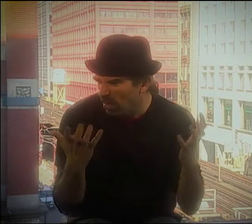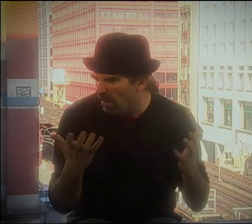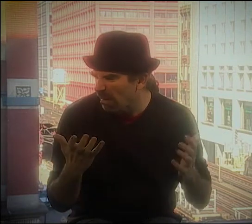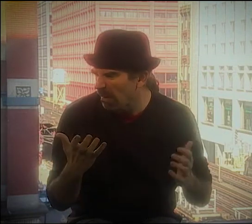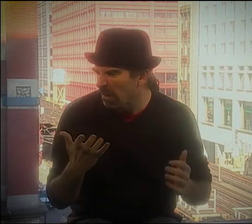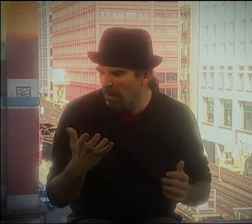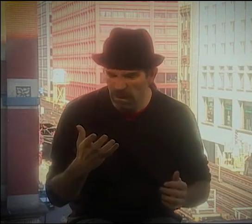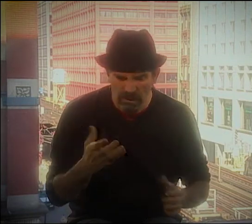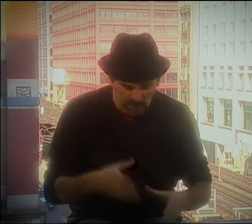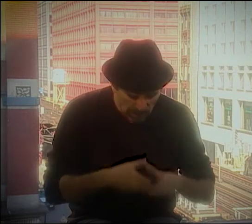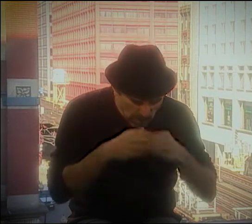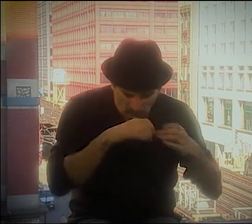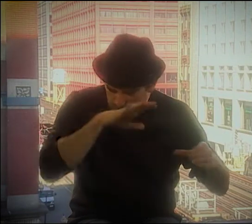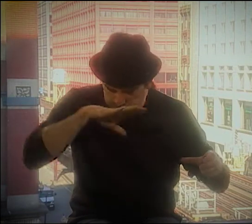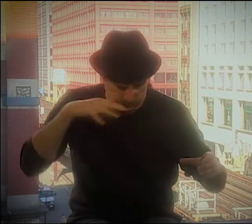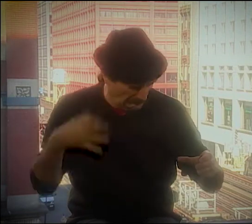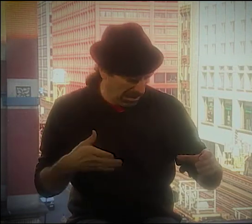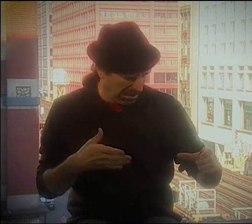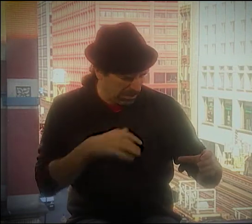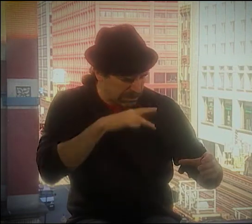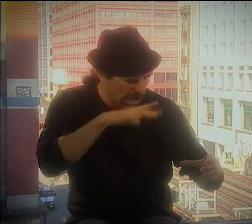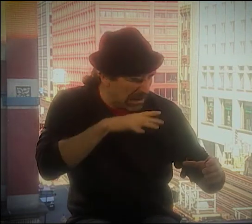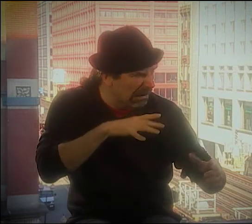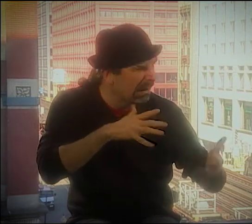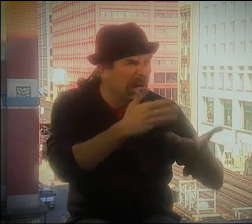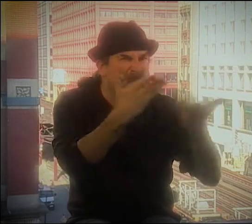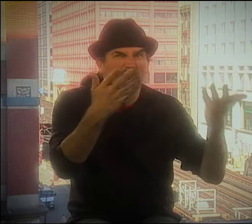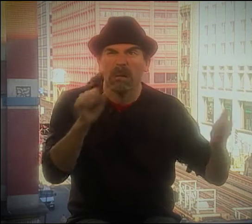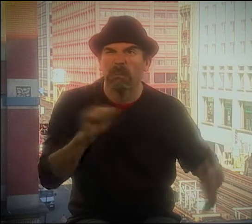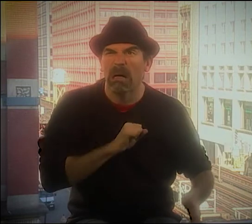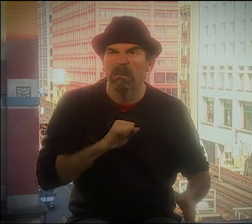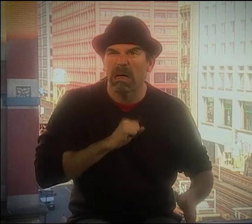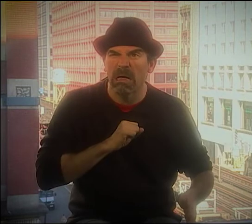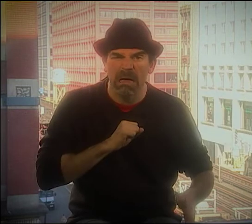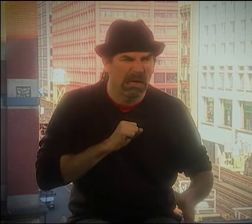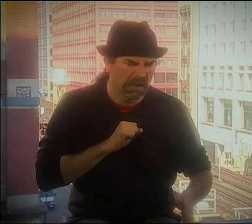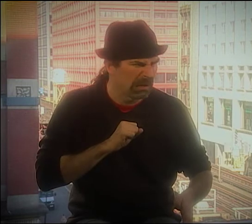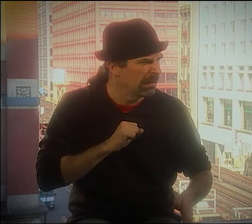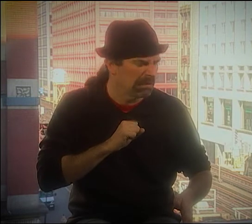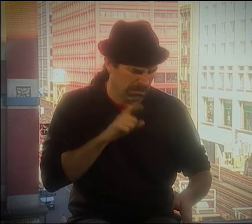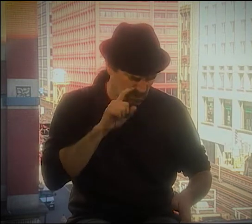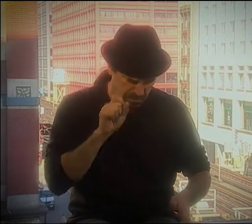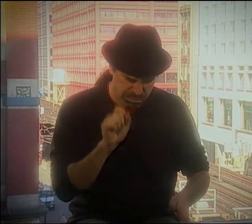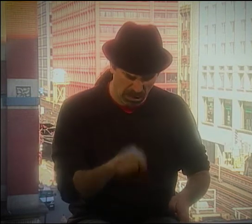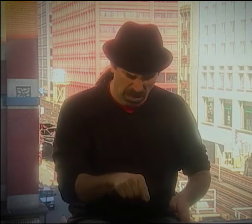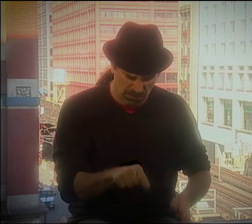AND SMELLING SOMETHING AND THE DARKNESS AND FILTHY POLLUTION